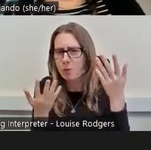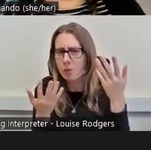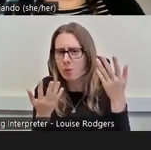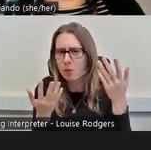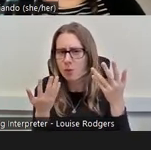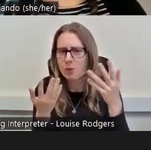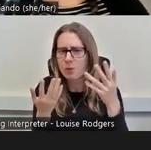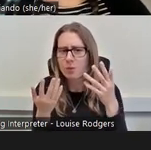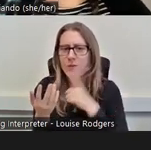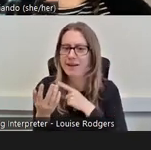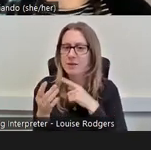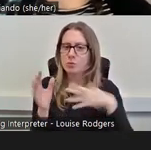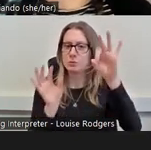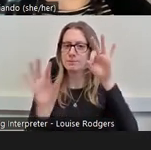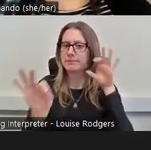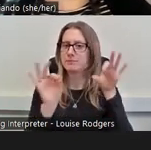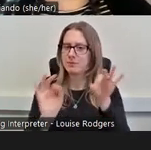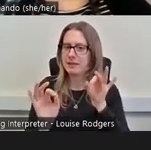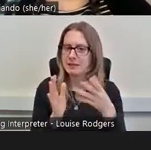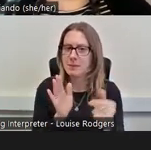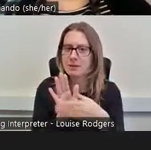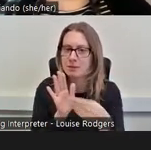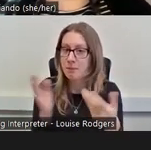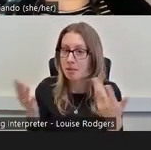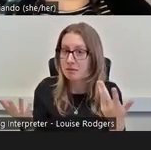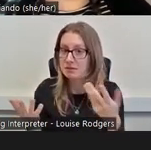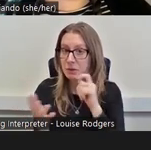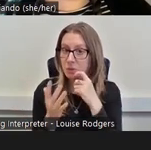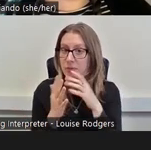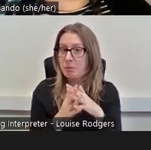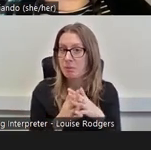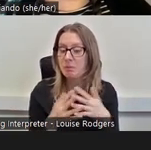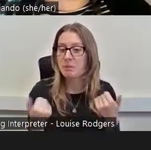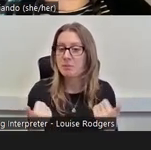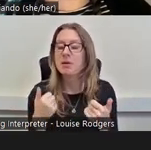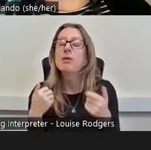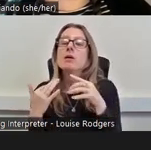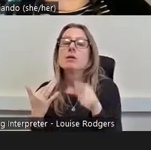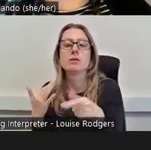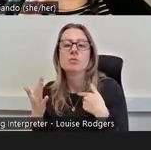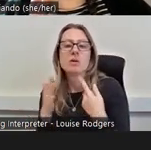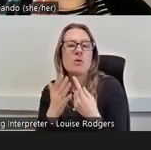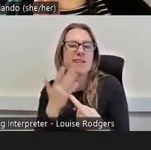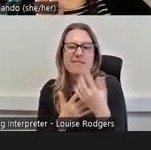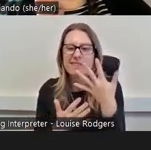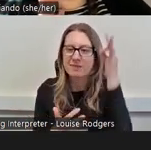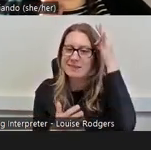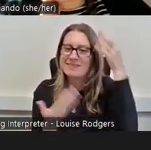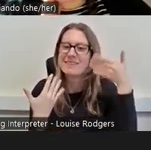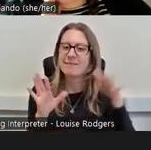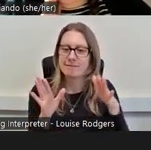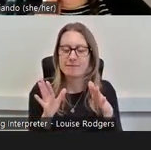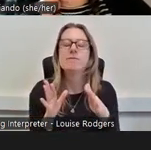out some examples and that would be fab. So, we've only got about five minutes left but I hope that